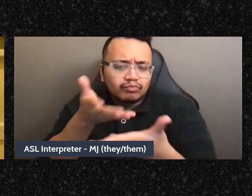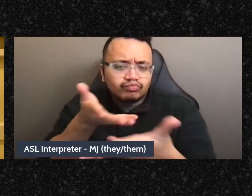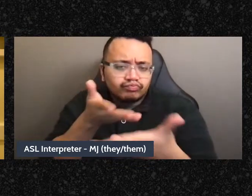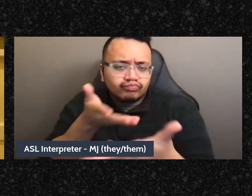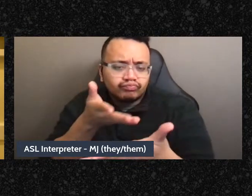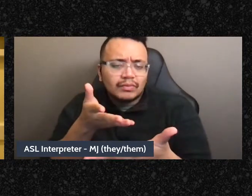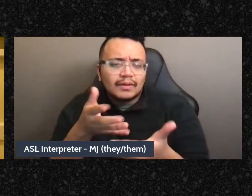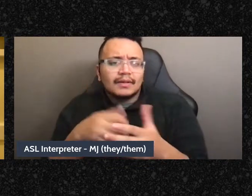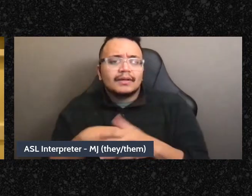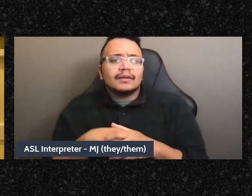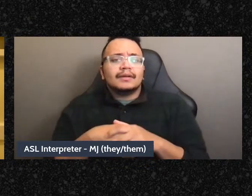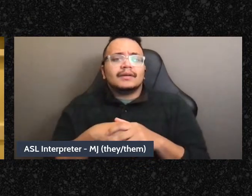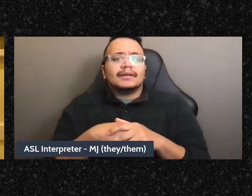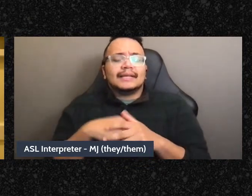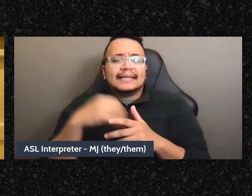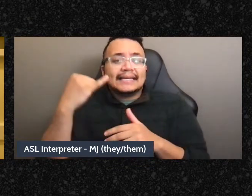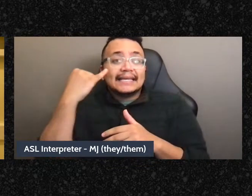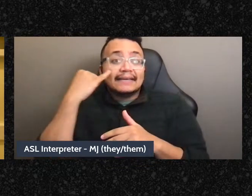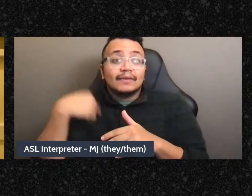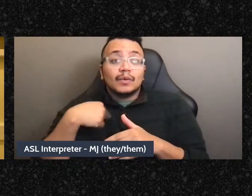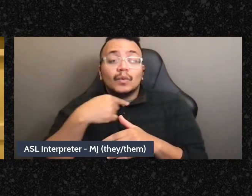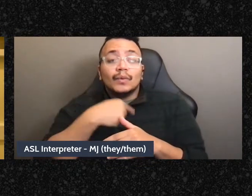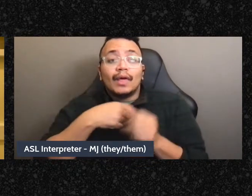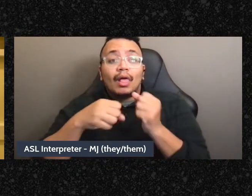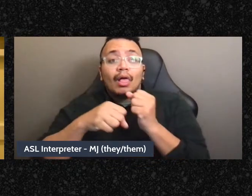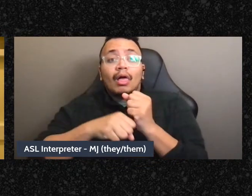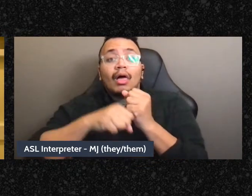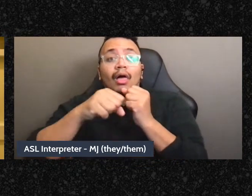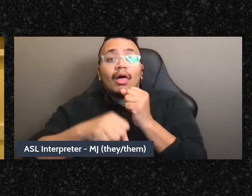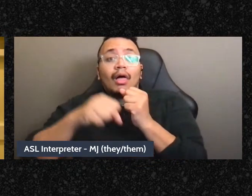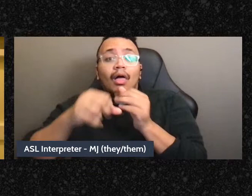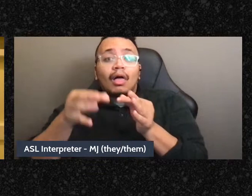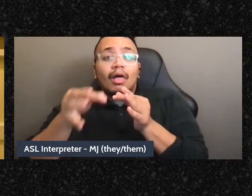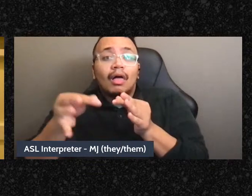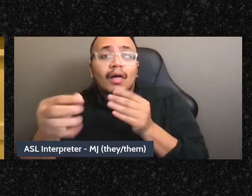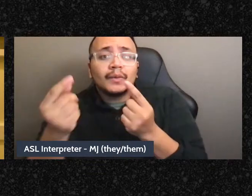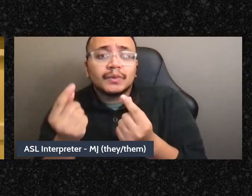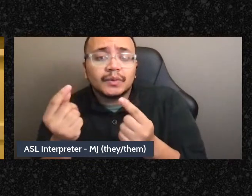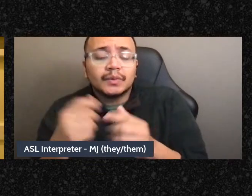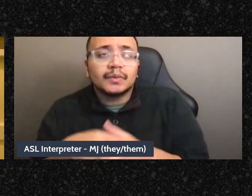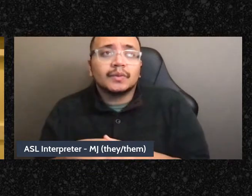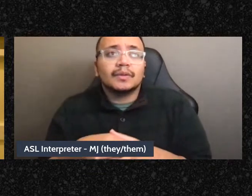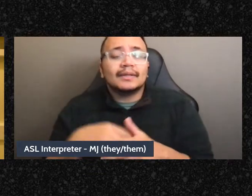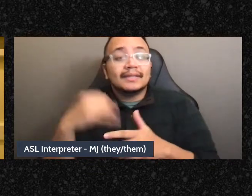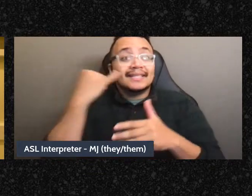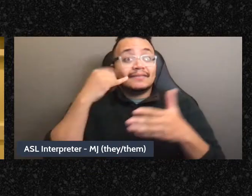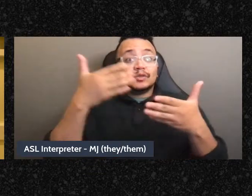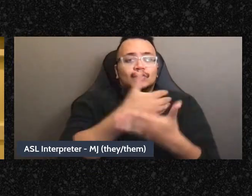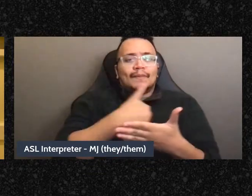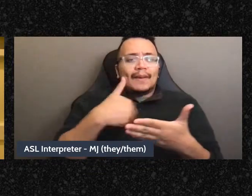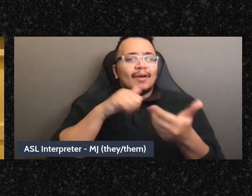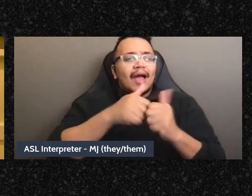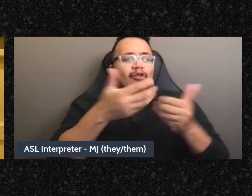What happens when we procrastinate how to feel on purpose? How to welcome new people, how to care